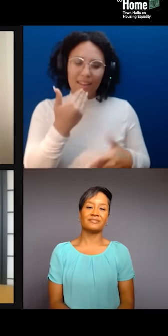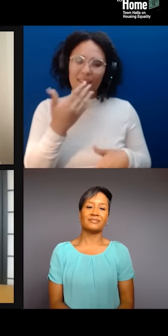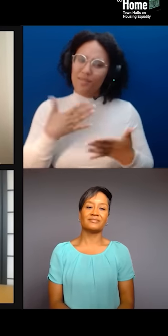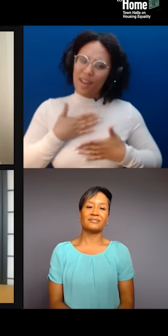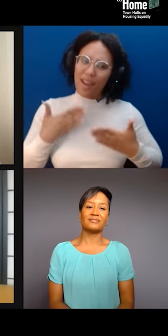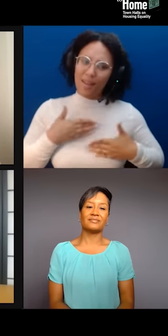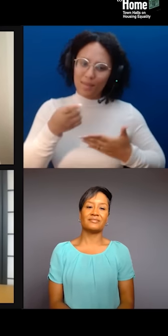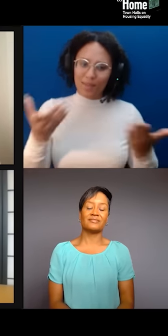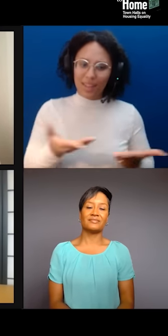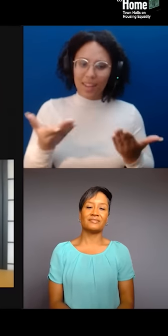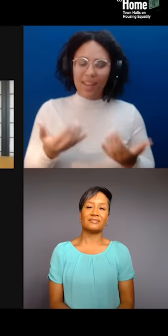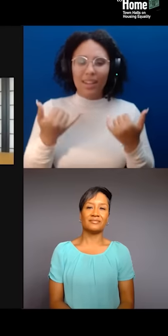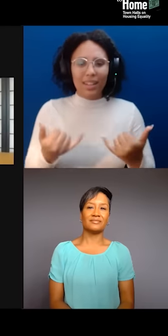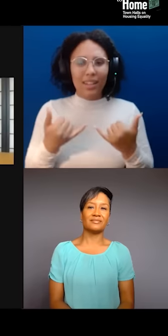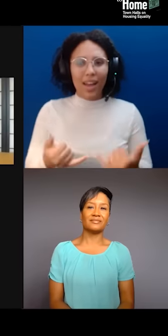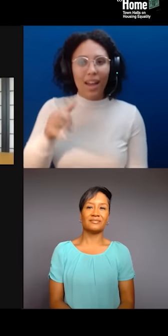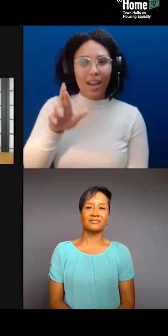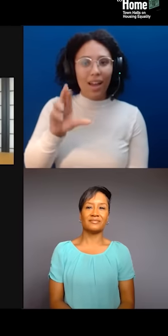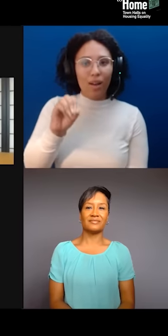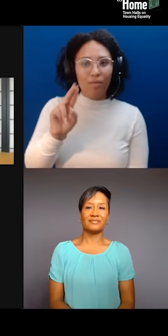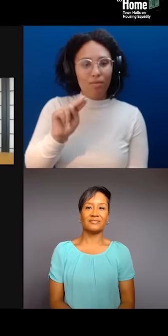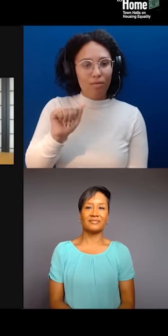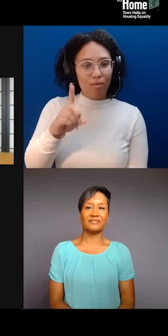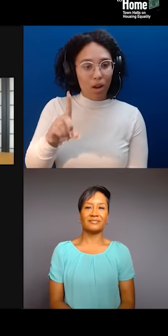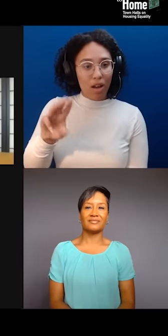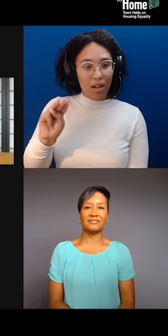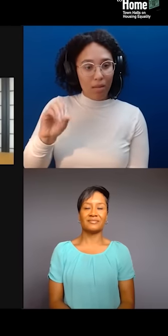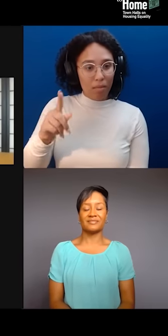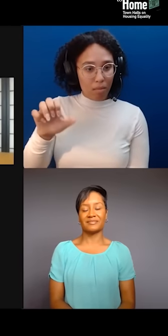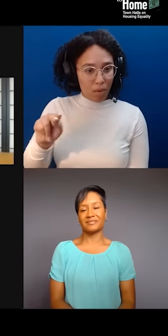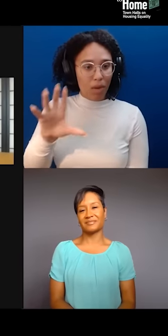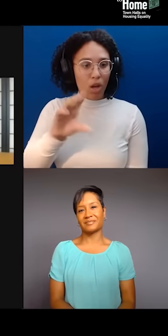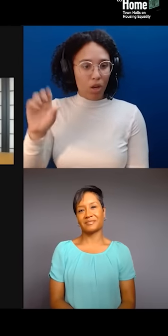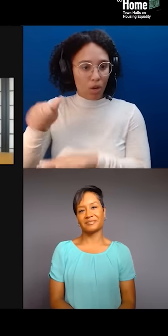Ronald Moten, co-founder, Don't Mute DC, down in Washington, DC.